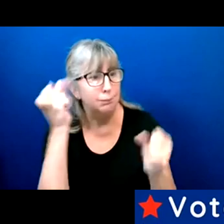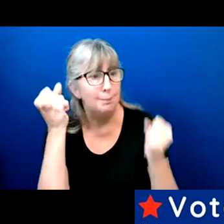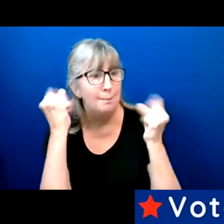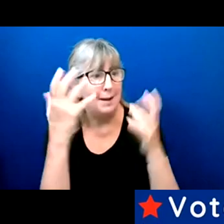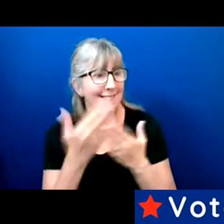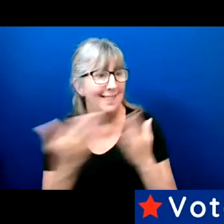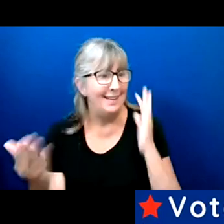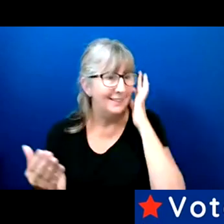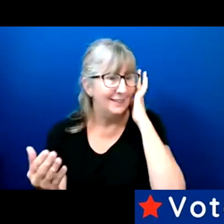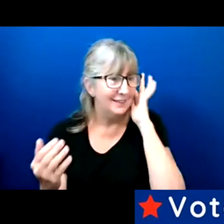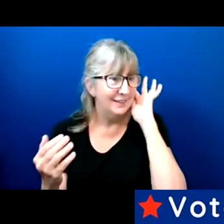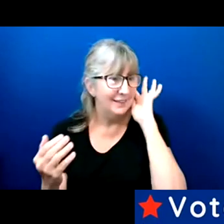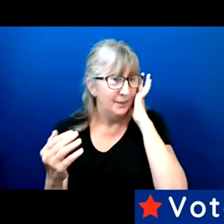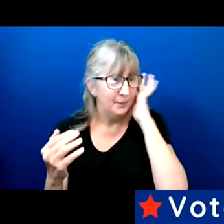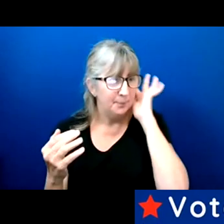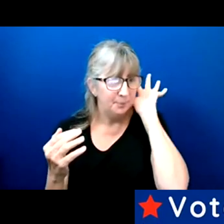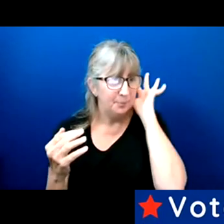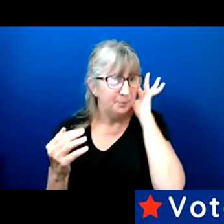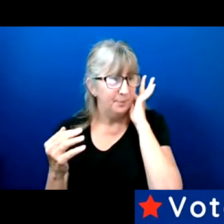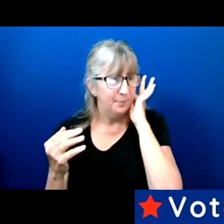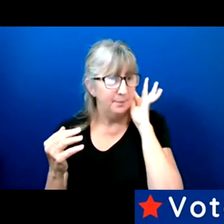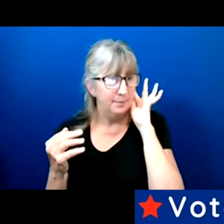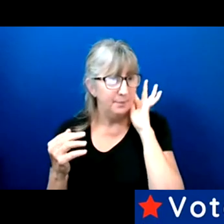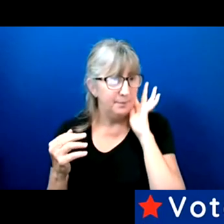We'll start with this one,